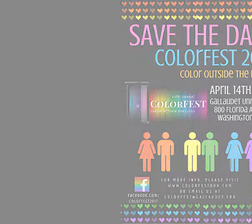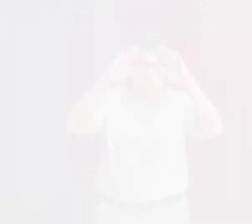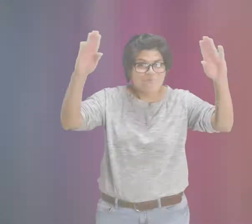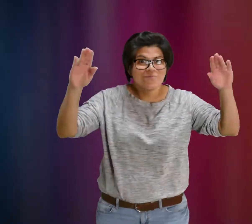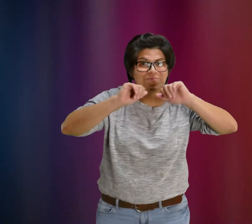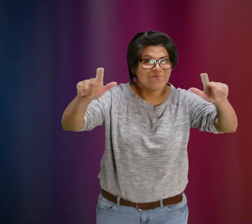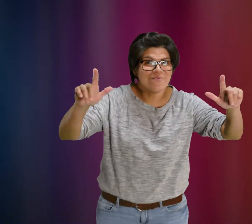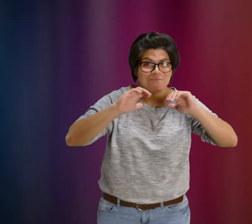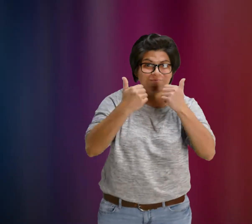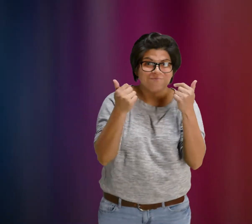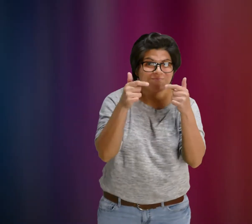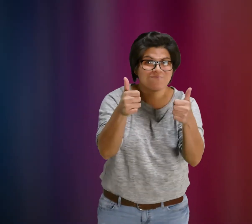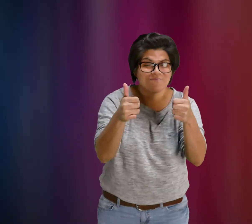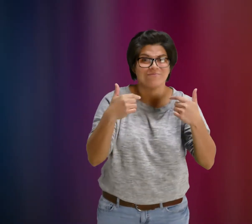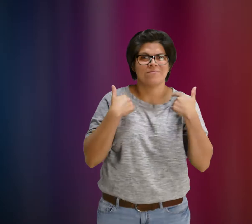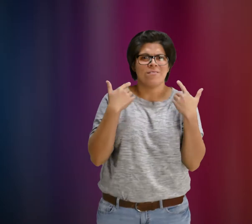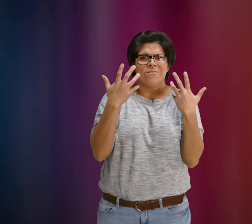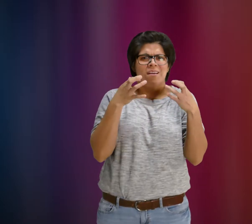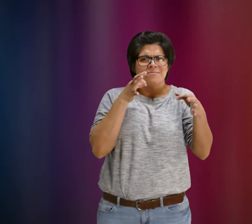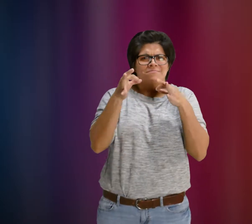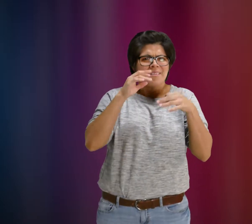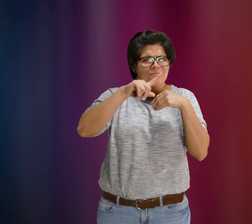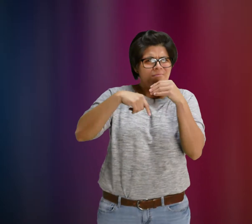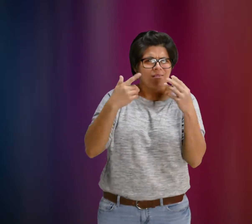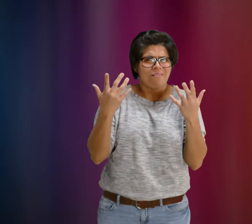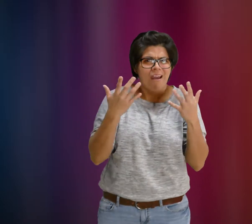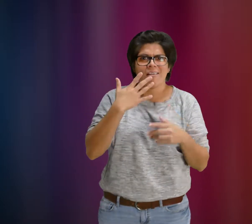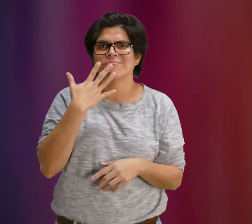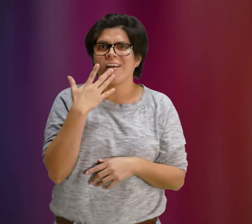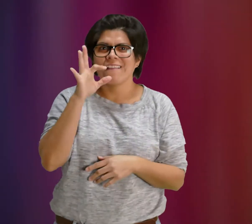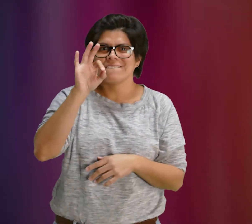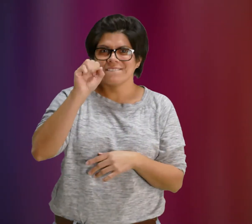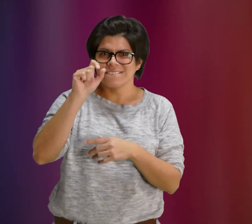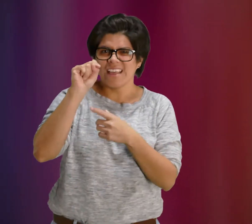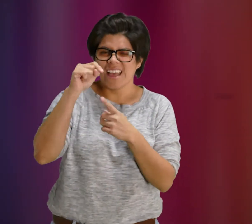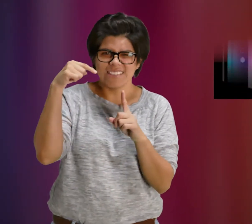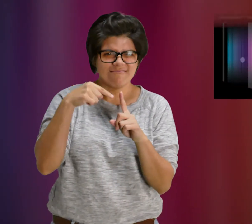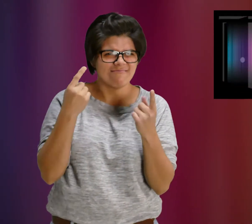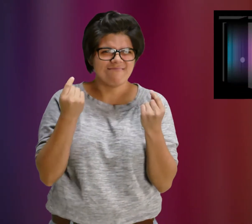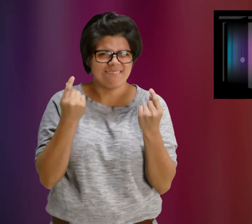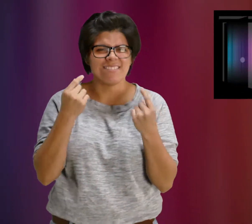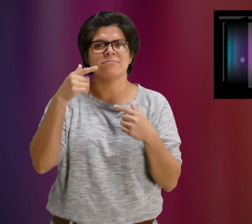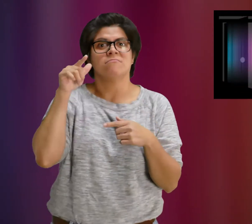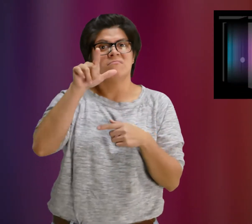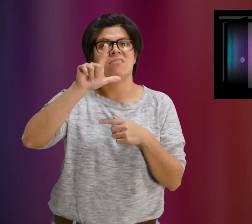Hello all! How are you all? At this time, I'd like to explain ColorFEST! What is ColorFEST?